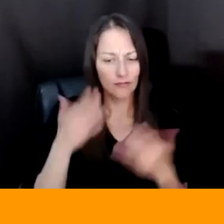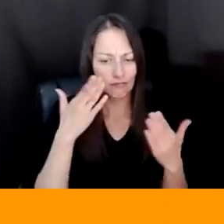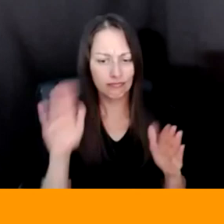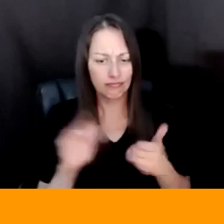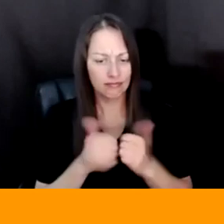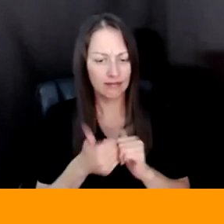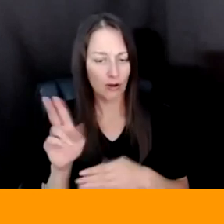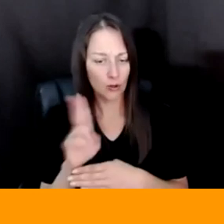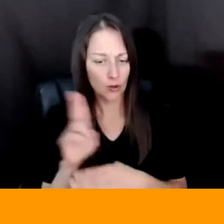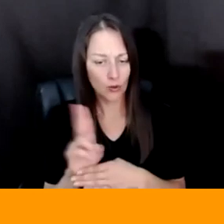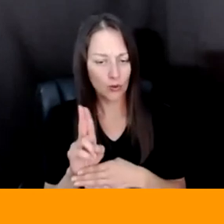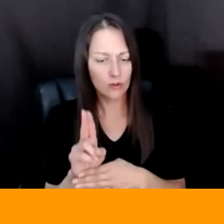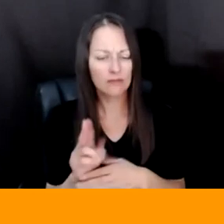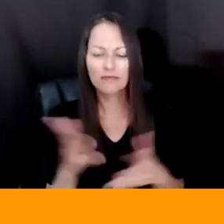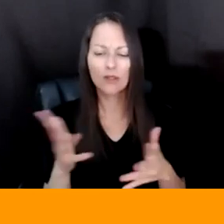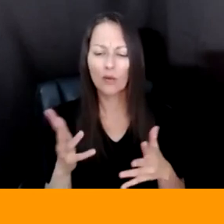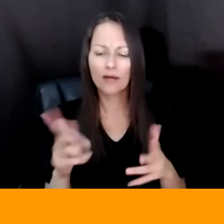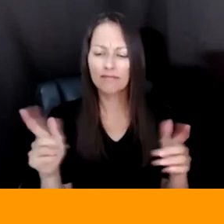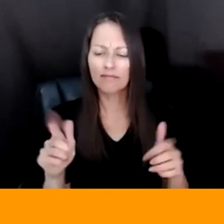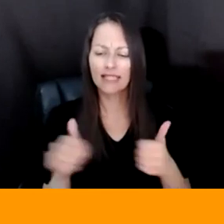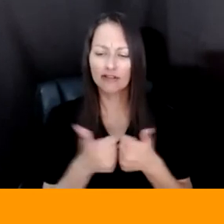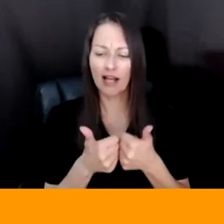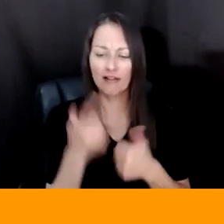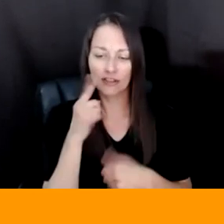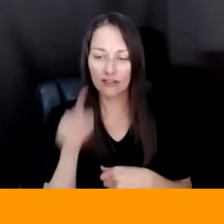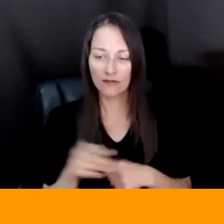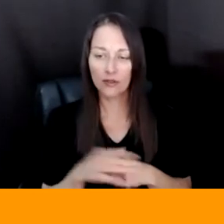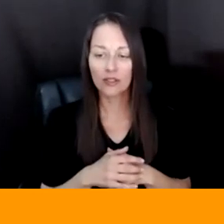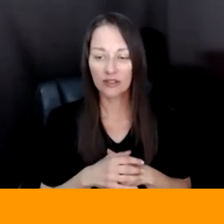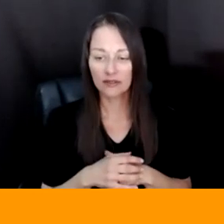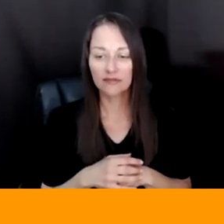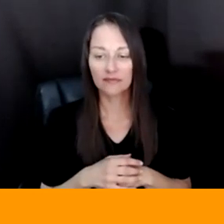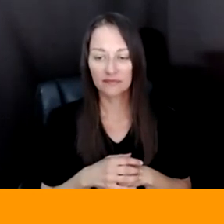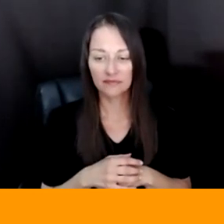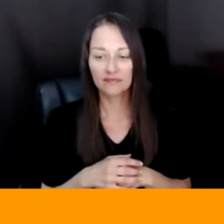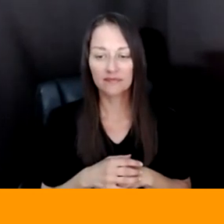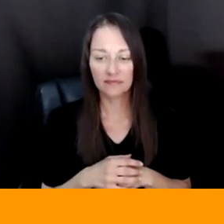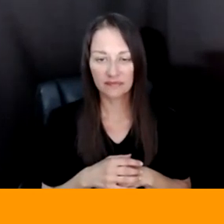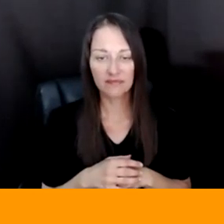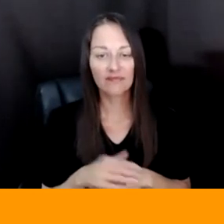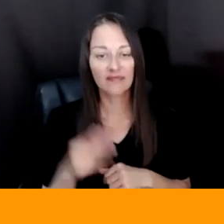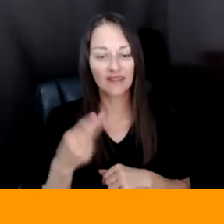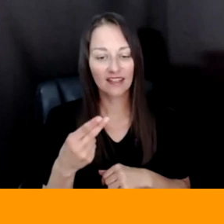CHALLENGES FOR YOU IN TERMS OF THAT? I LOVE THAT. THANK YOU. I LOVE THE FRAMING THAT STEPHANIE